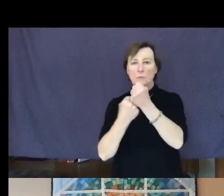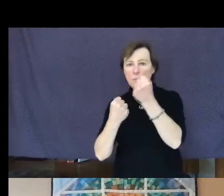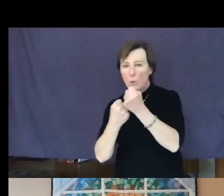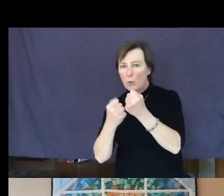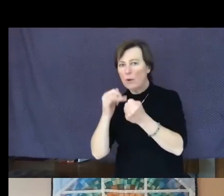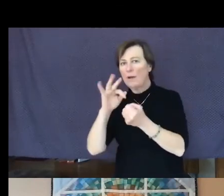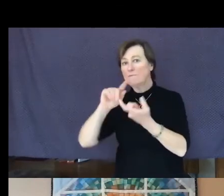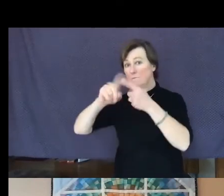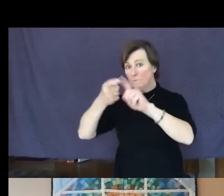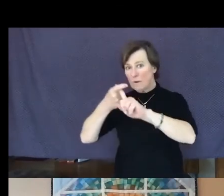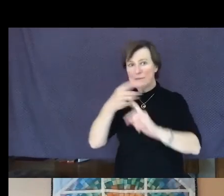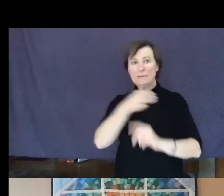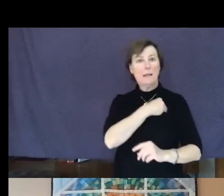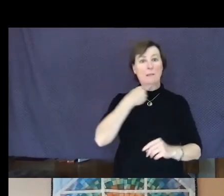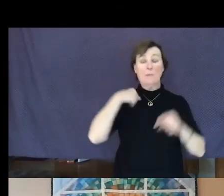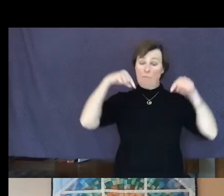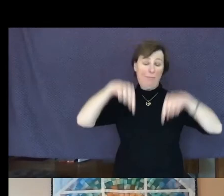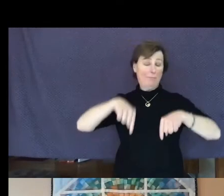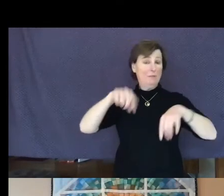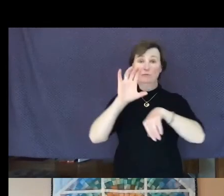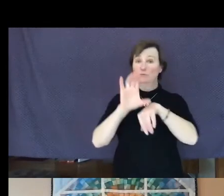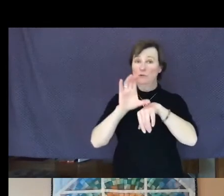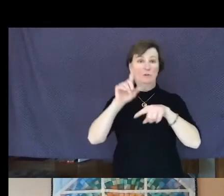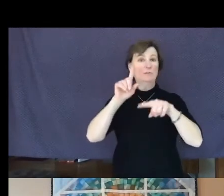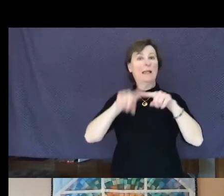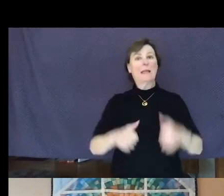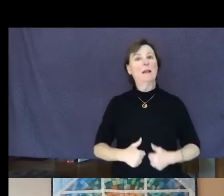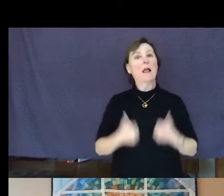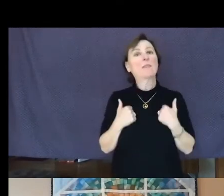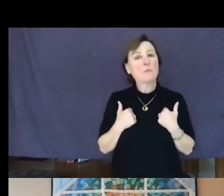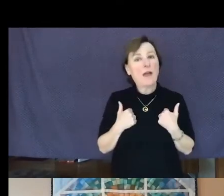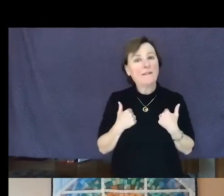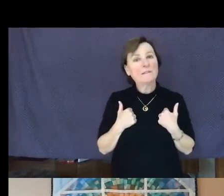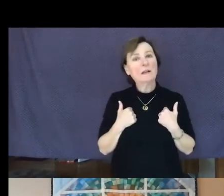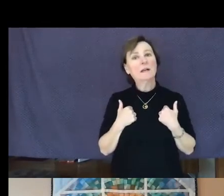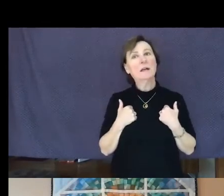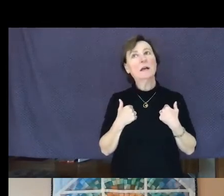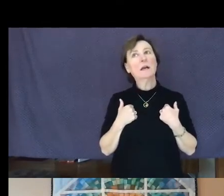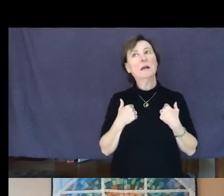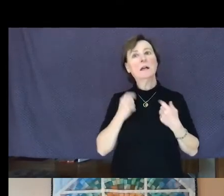this church cannot thrive. The generosity of our friends and members